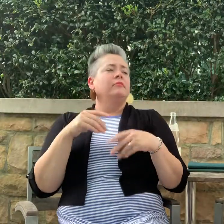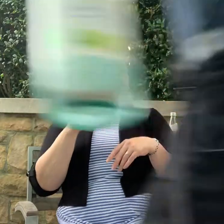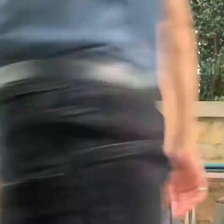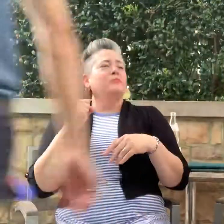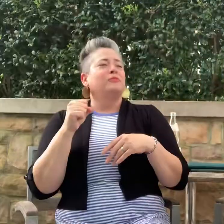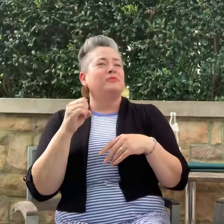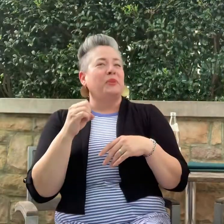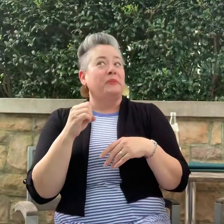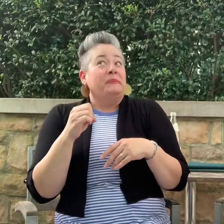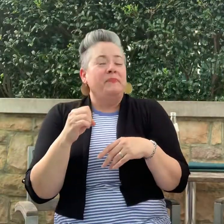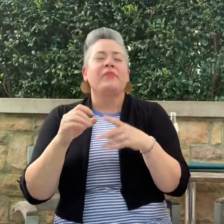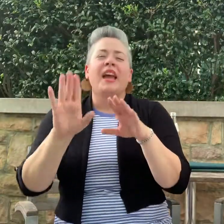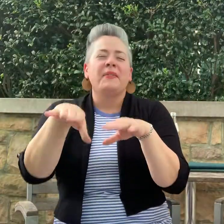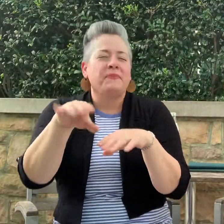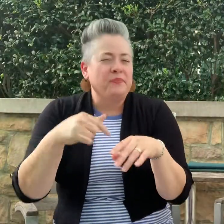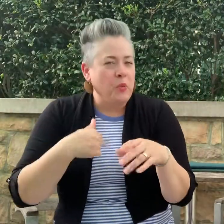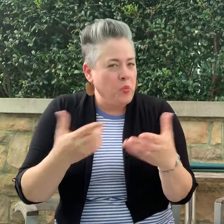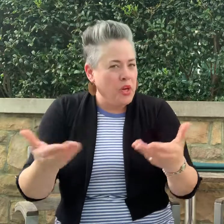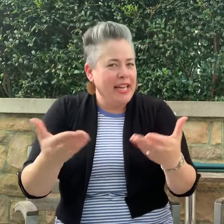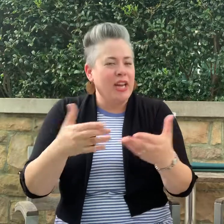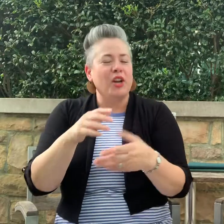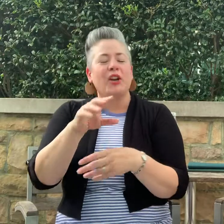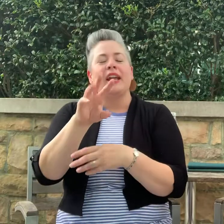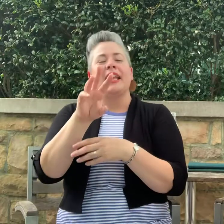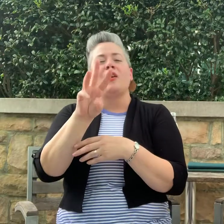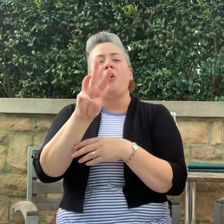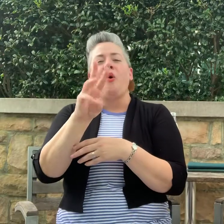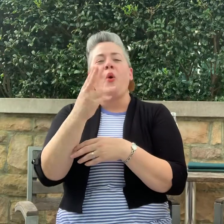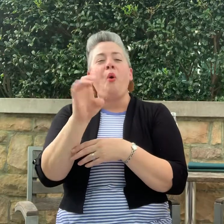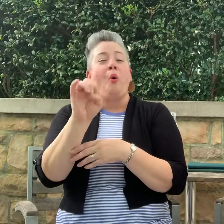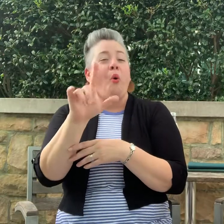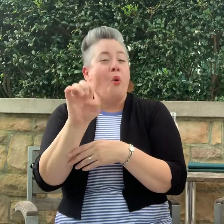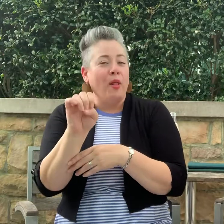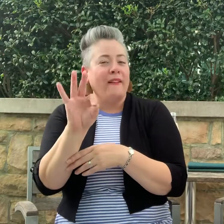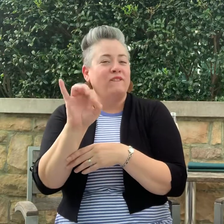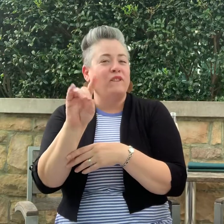By the way, we are here at Whole Foods and it's a